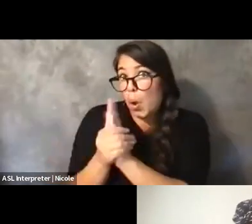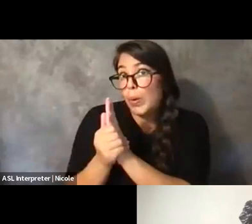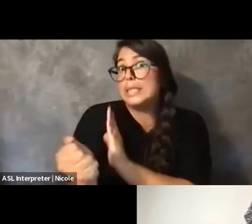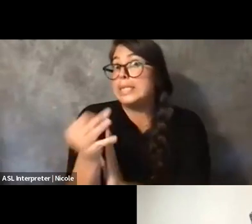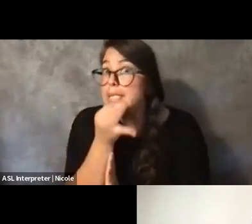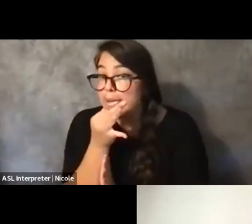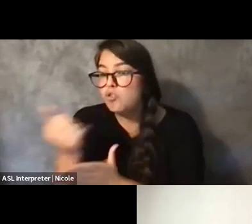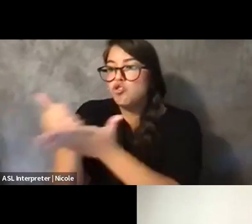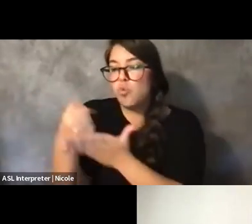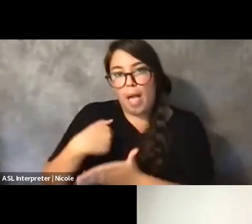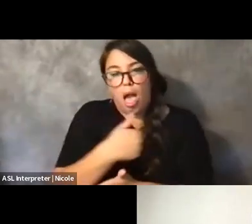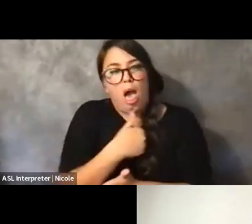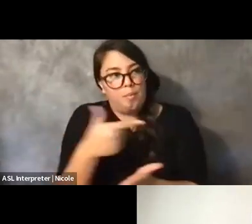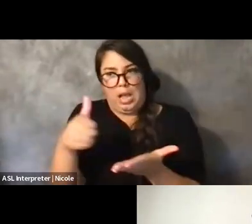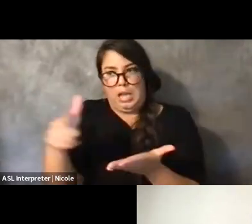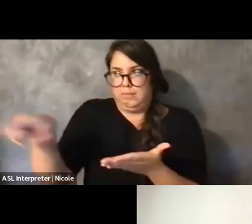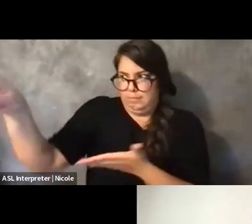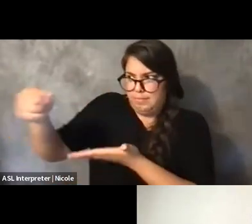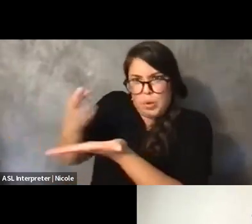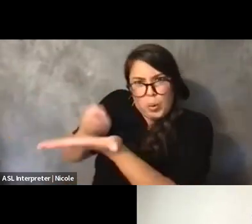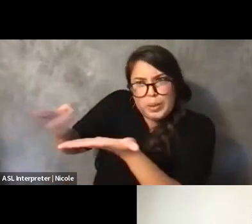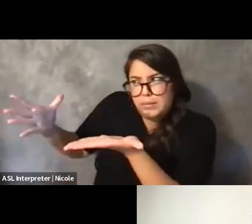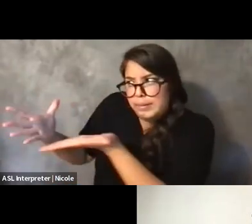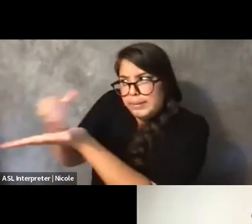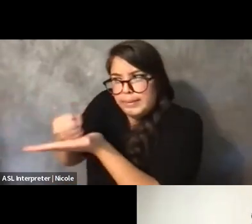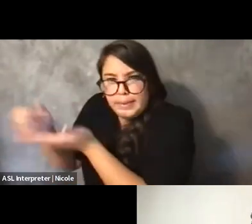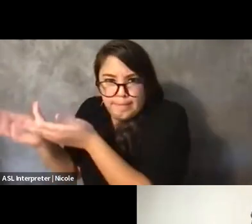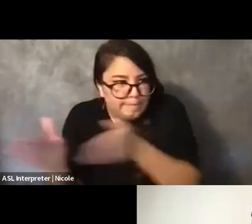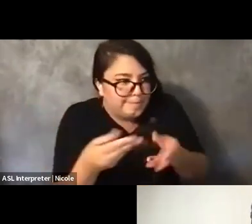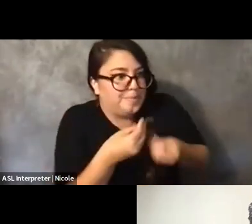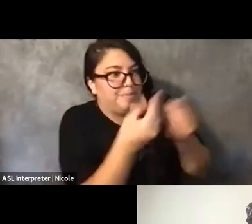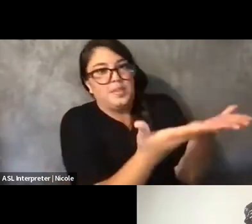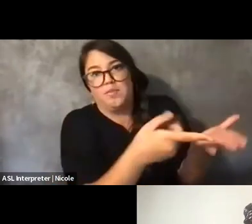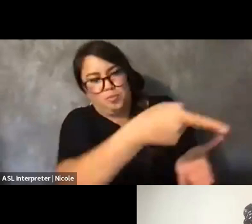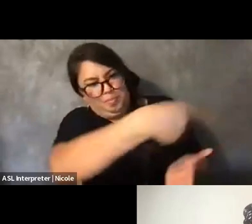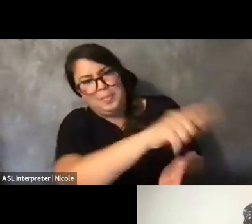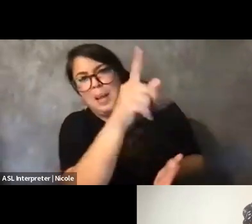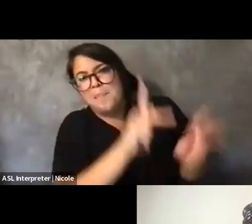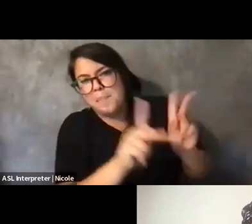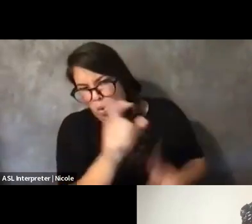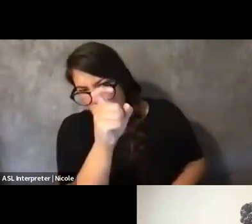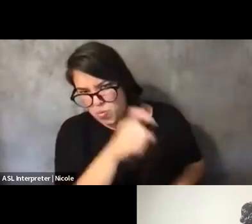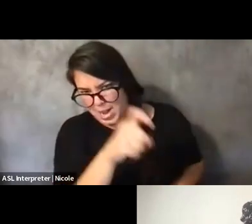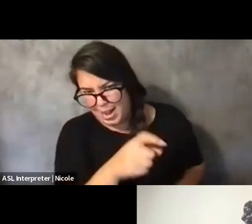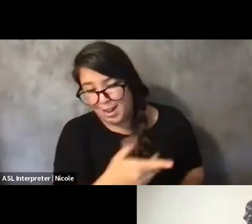But like a lot of times, I'll be real too in saying that, like, some of the grants and things